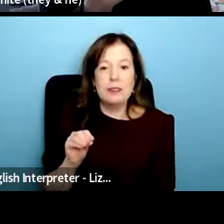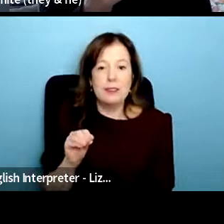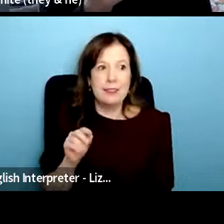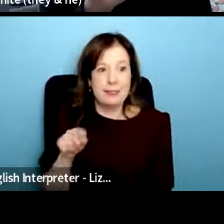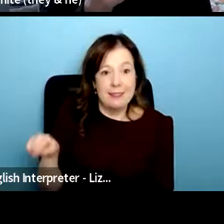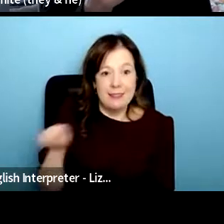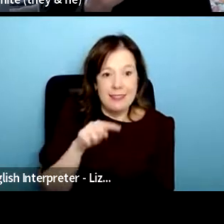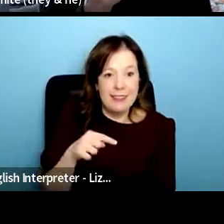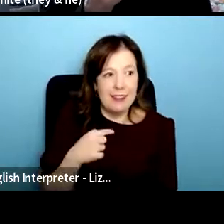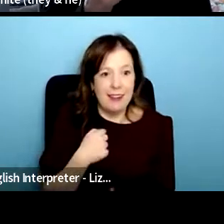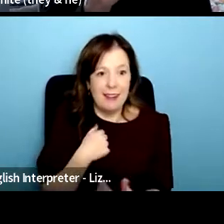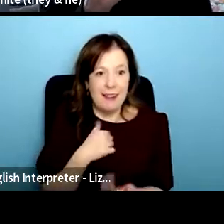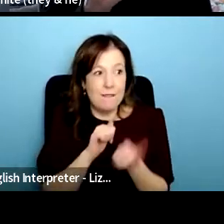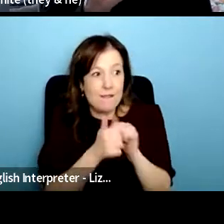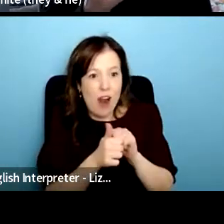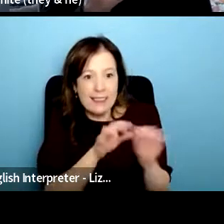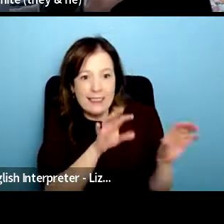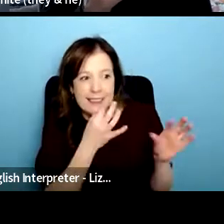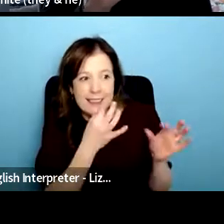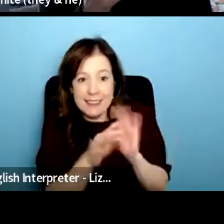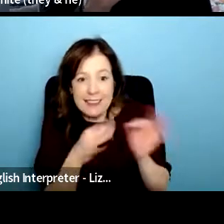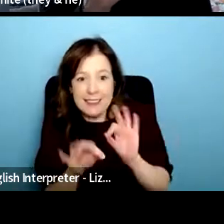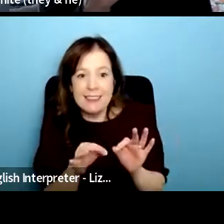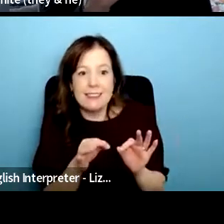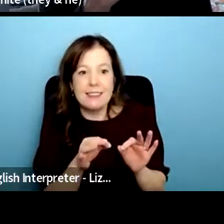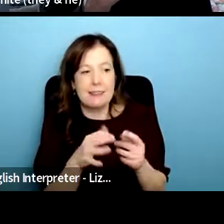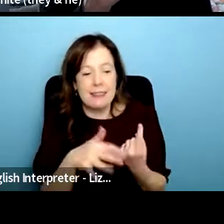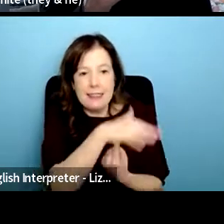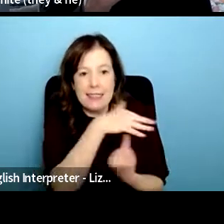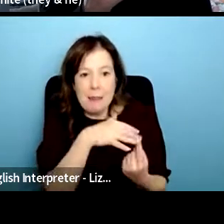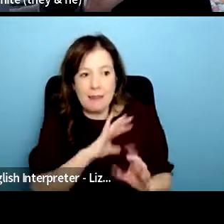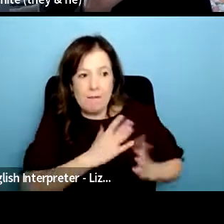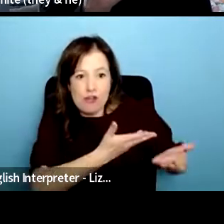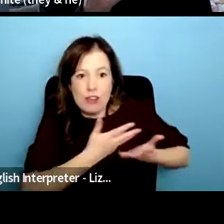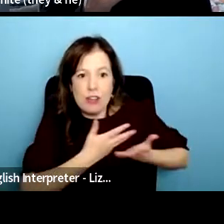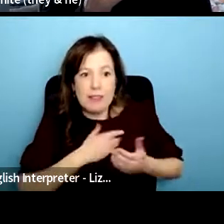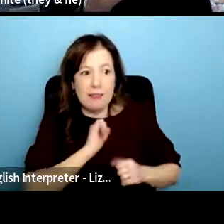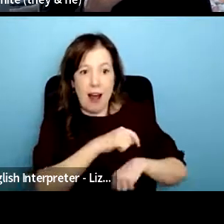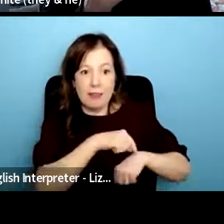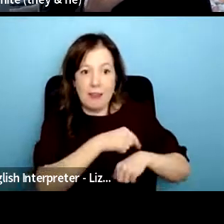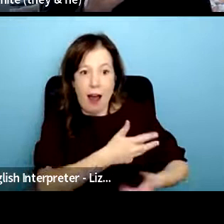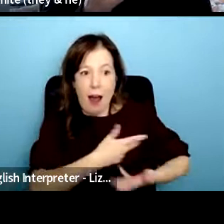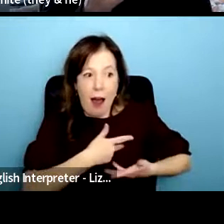the community and they were able to provide space for free their time for free their resources their